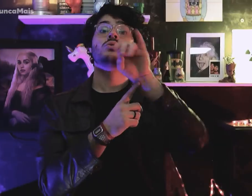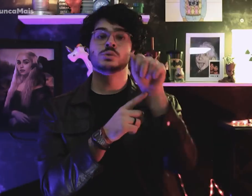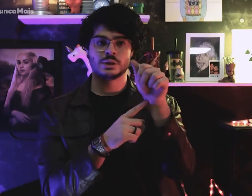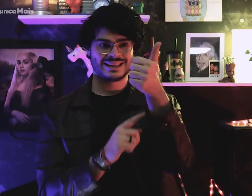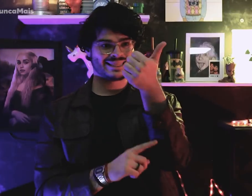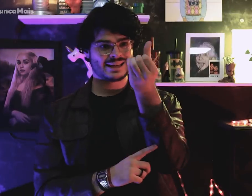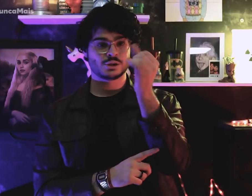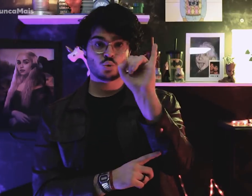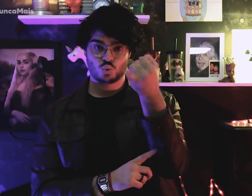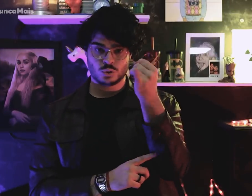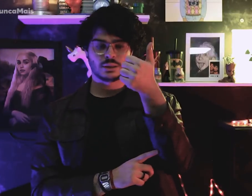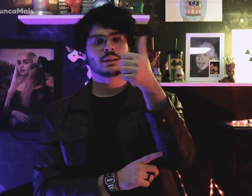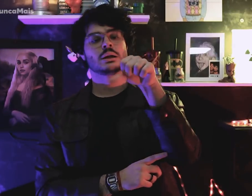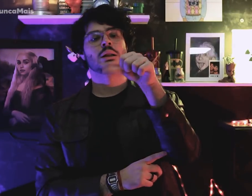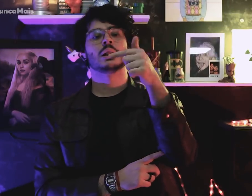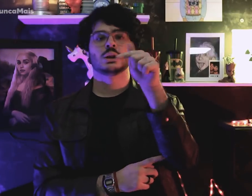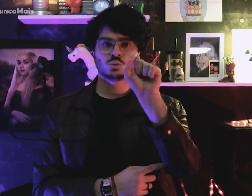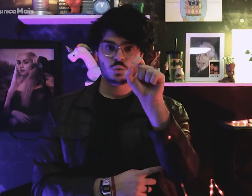No dia 16 de janeiro de 1970,